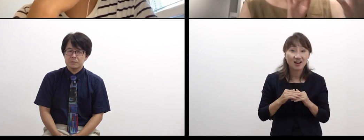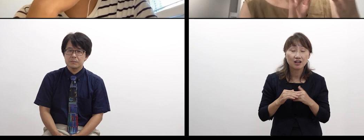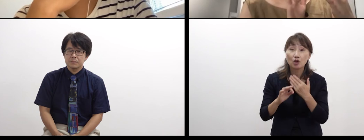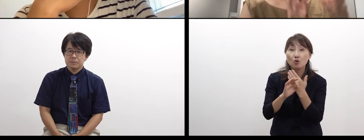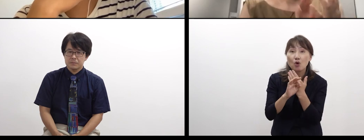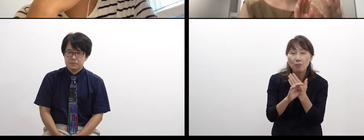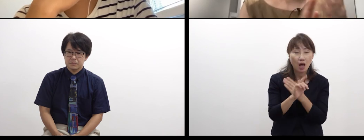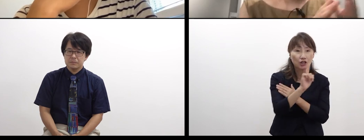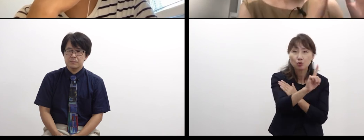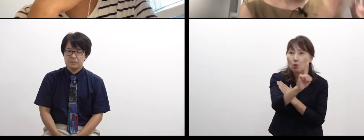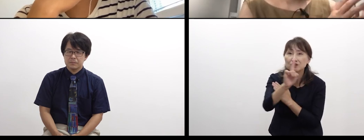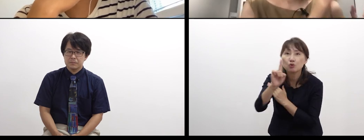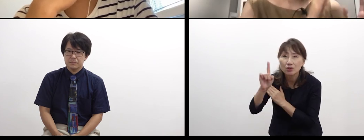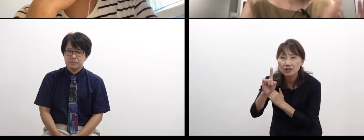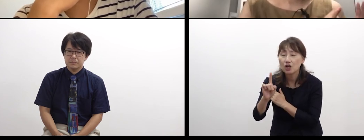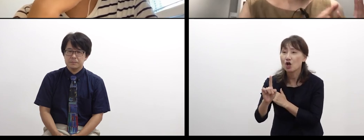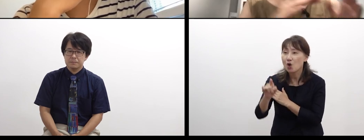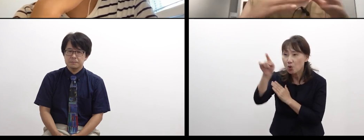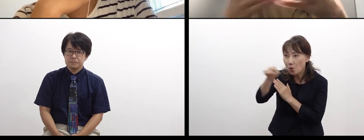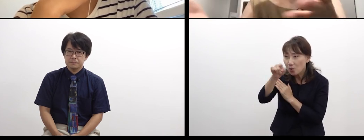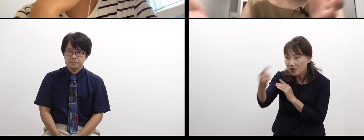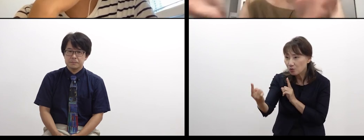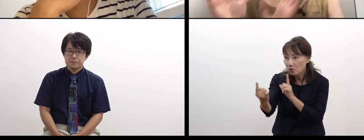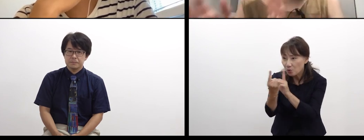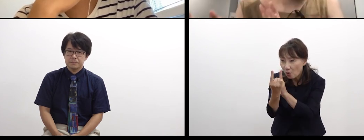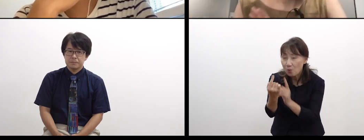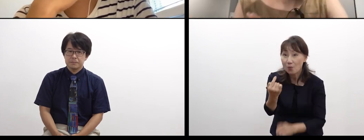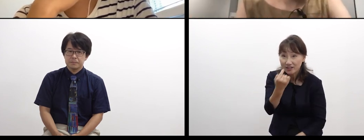with this specific person or in my relationship with this group of people then and there,